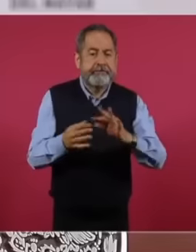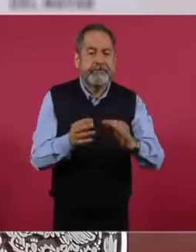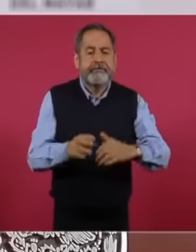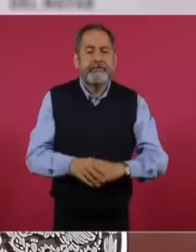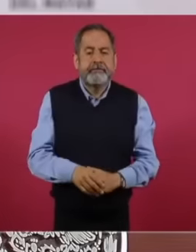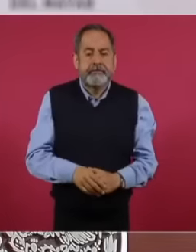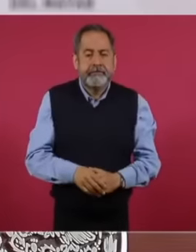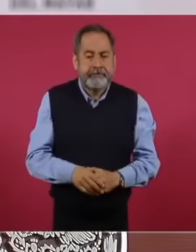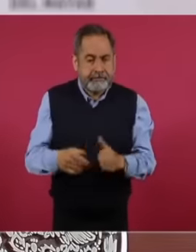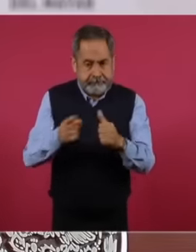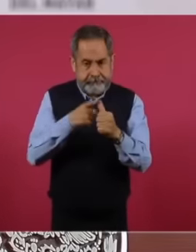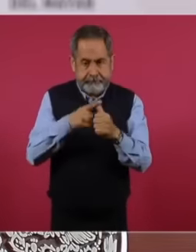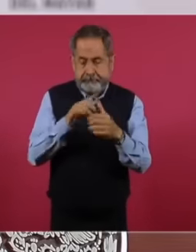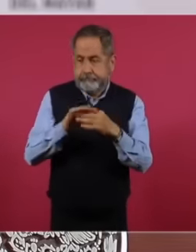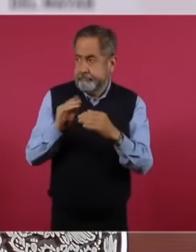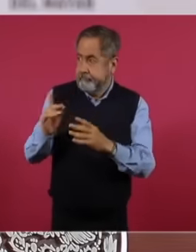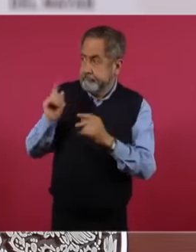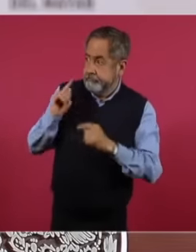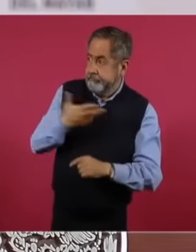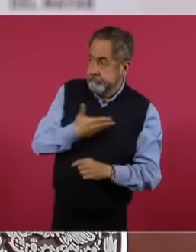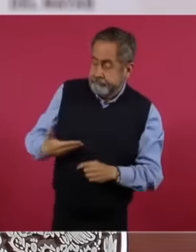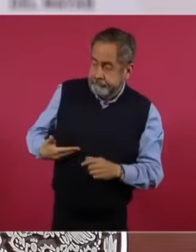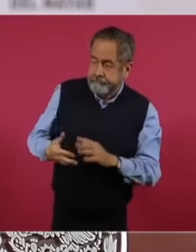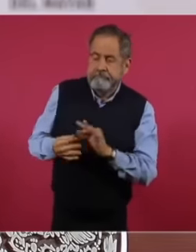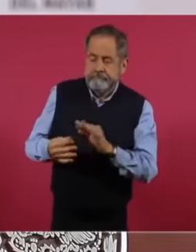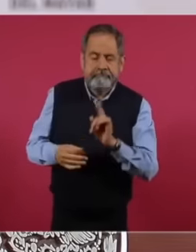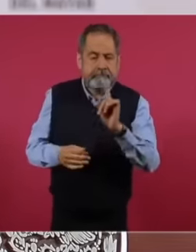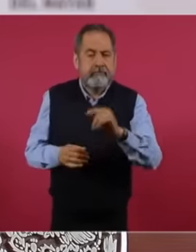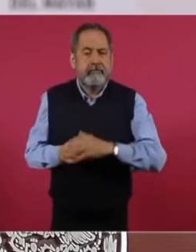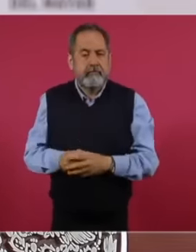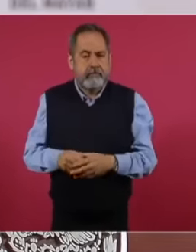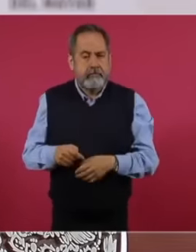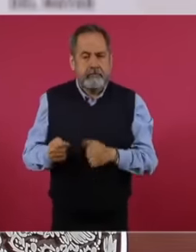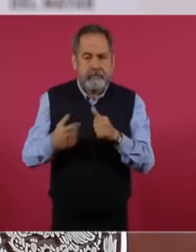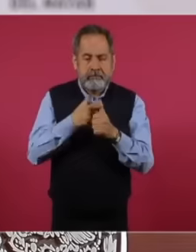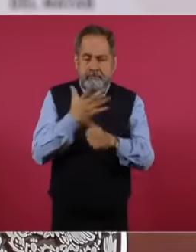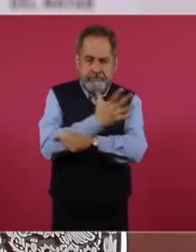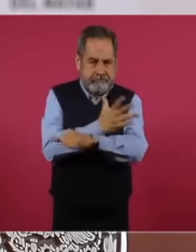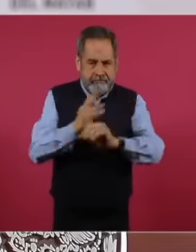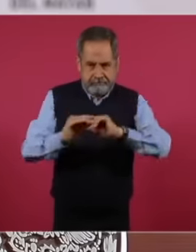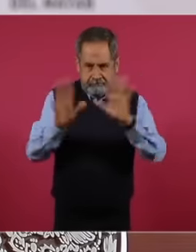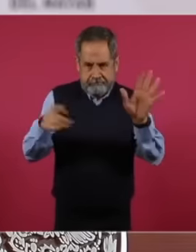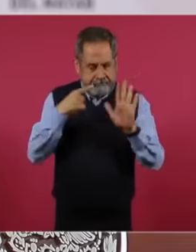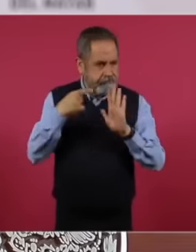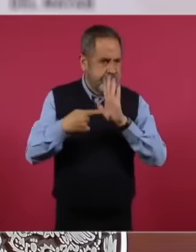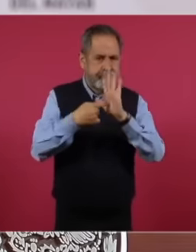as our president has taught us, we were transparent about the problem and took